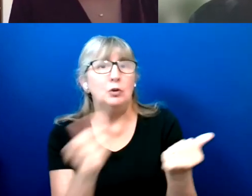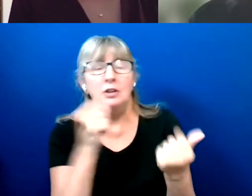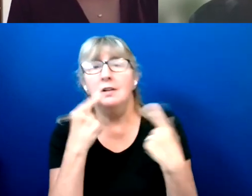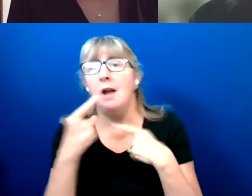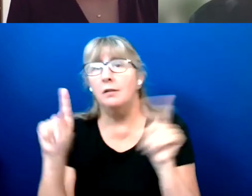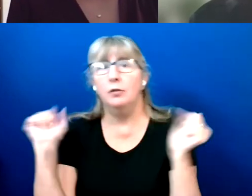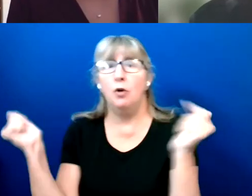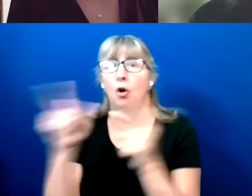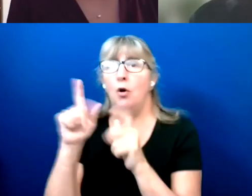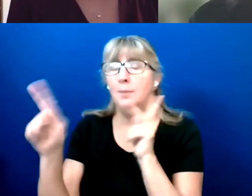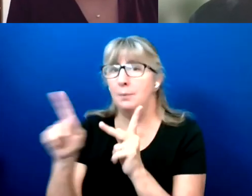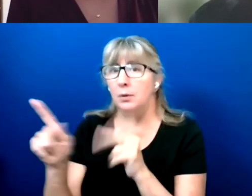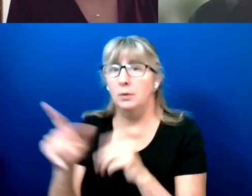And you can say, well, if everybody just go to mail in vote, things would be great.